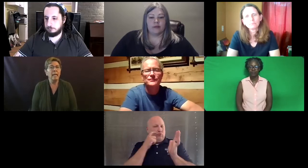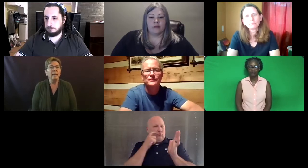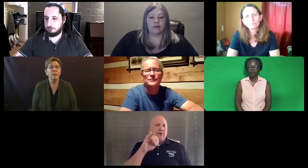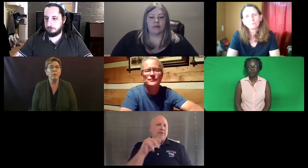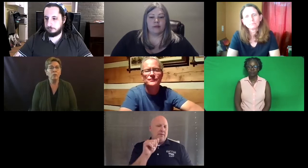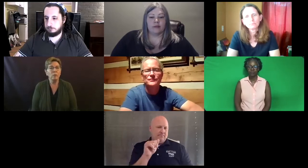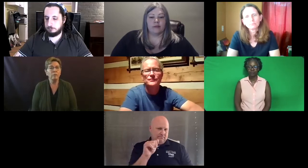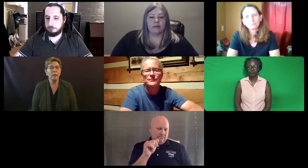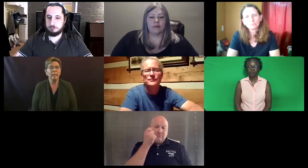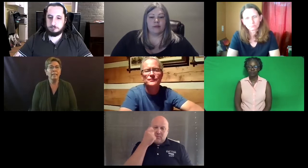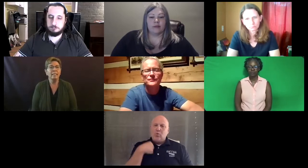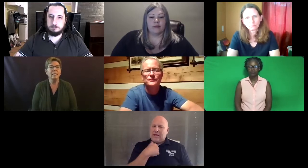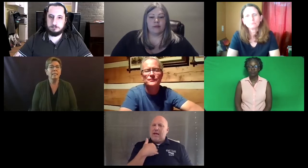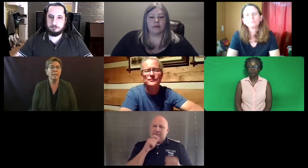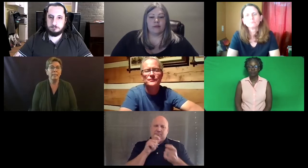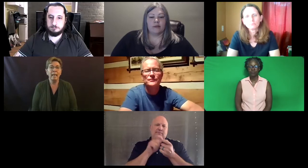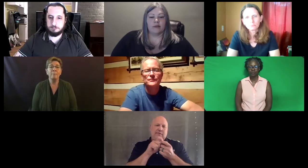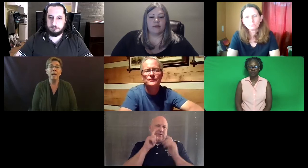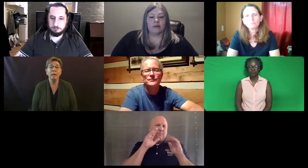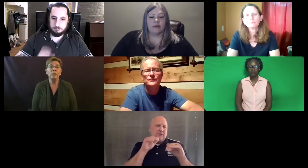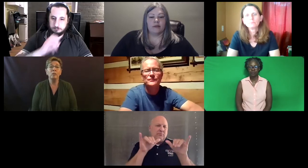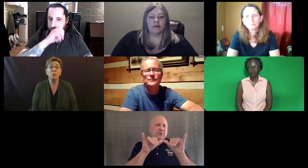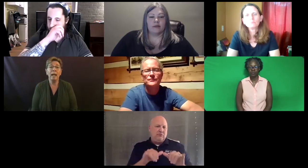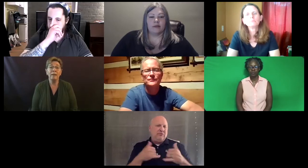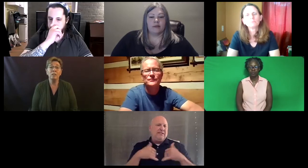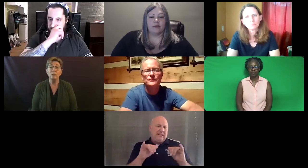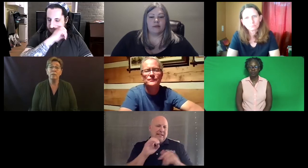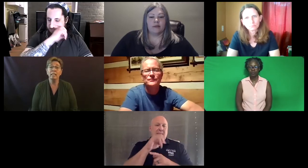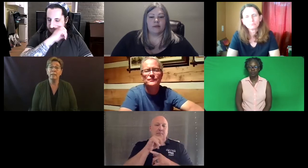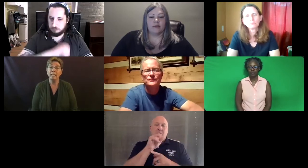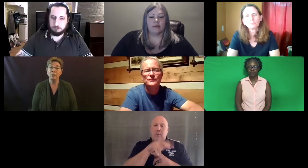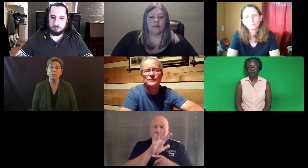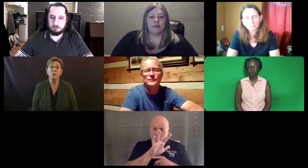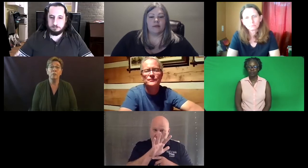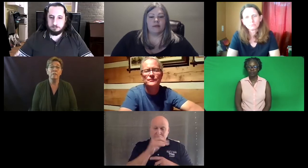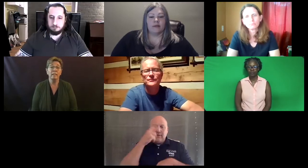And we have recognized the EIPA, but we have certain expectations.